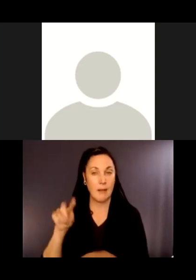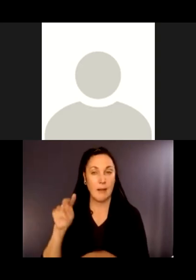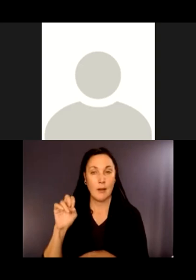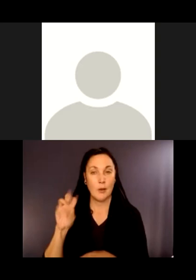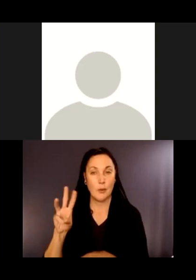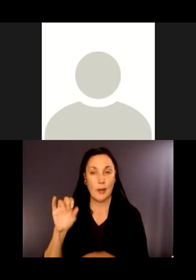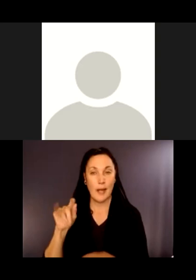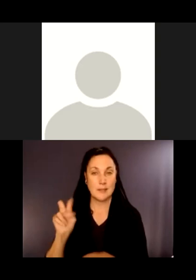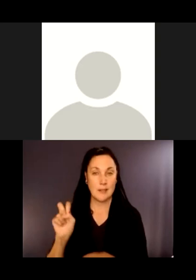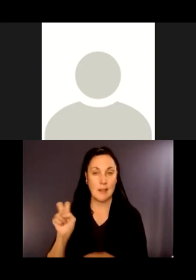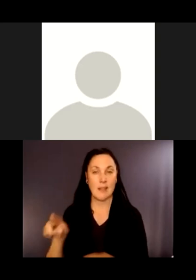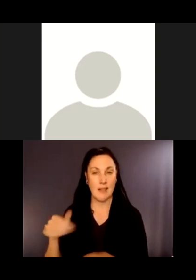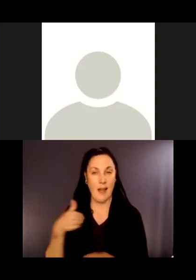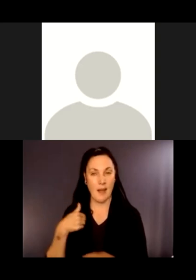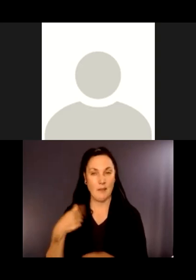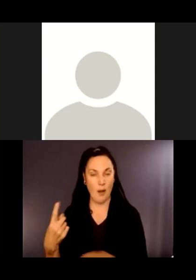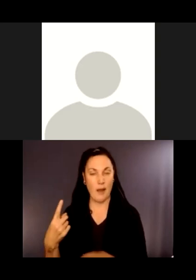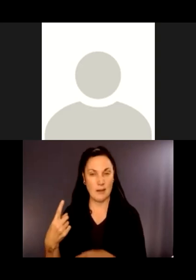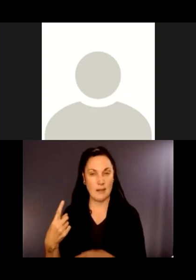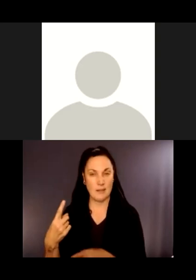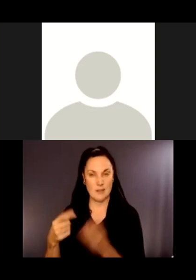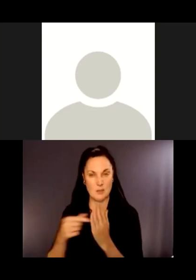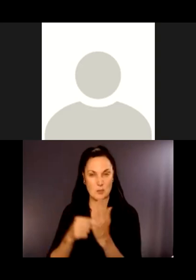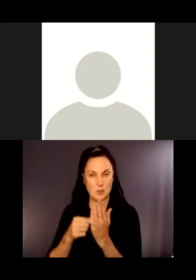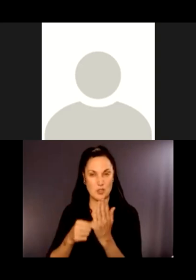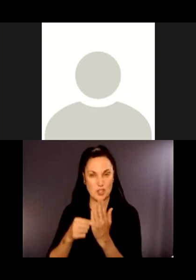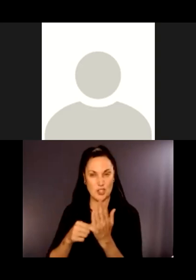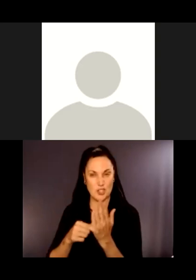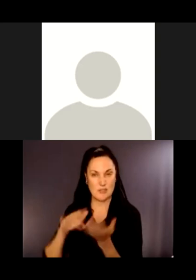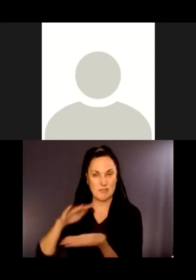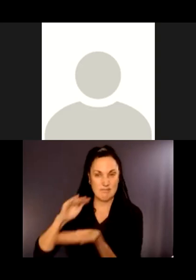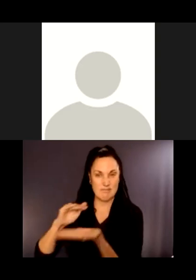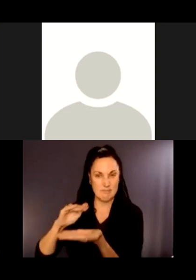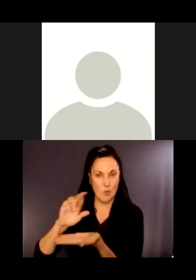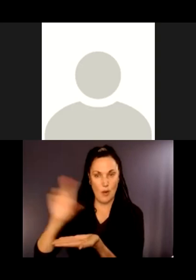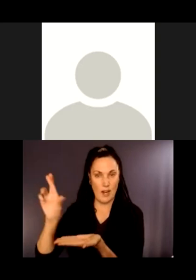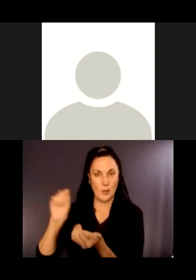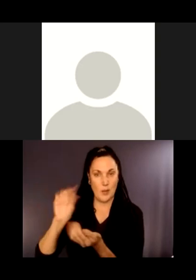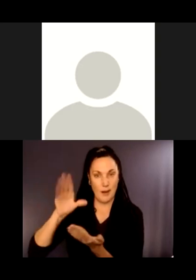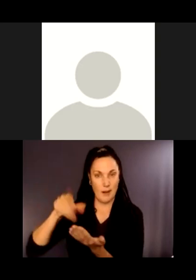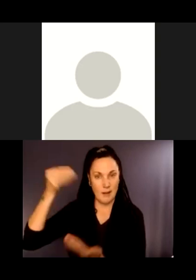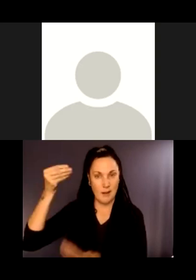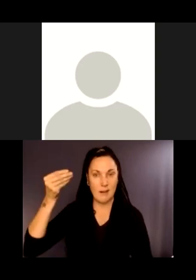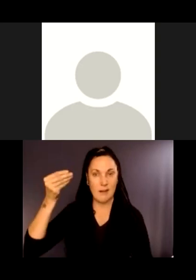trailhead at Cougar Mountain that has some of those brochures with information. They're really good.